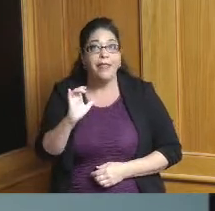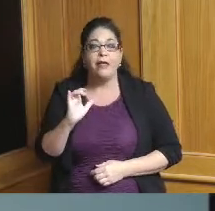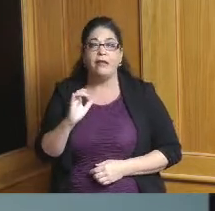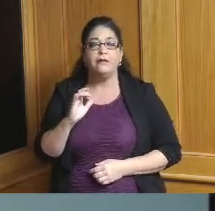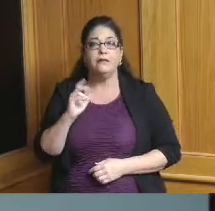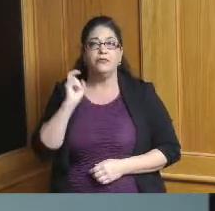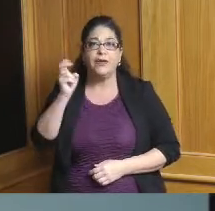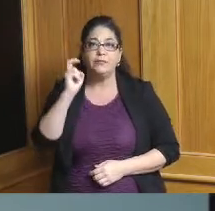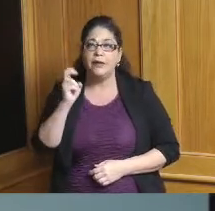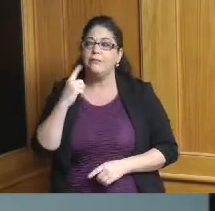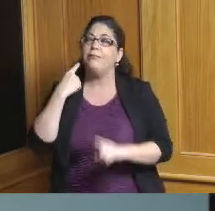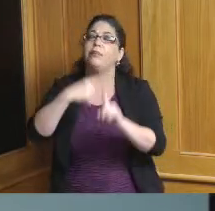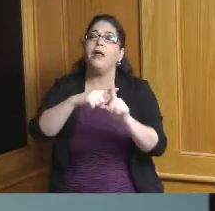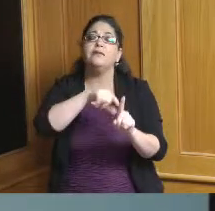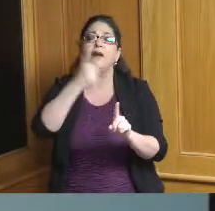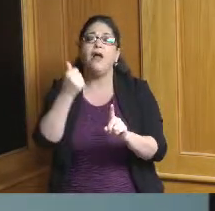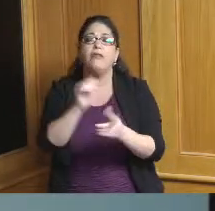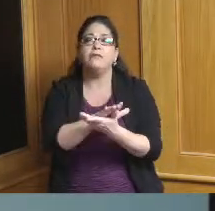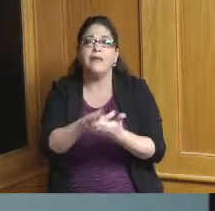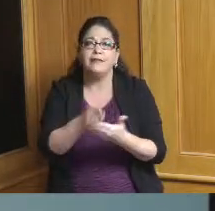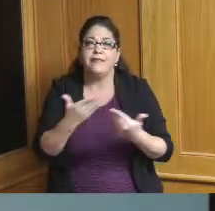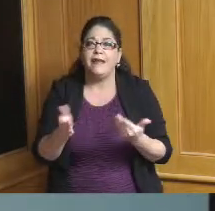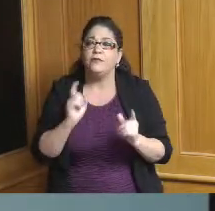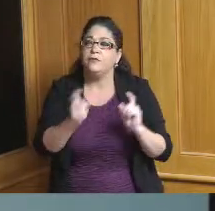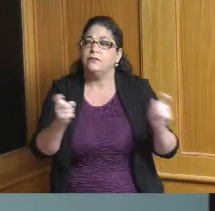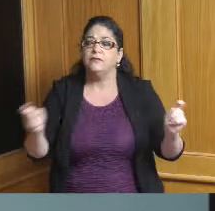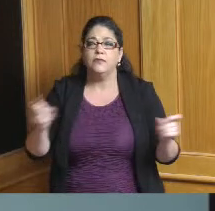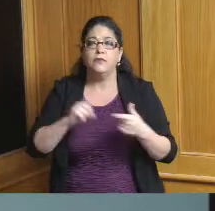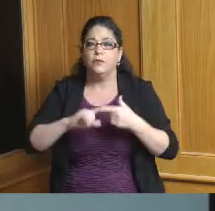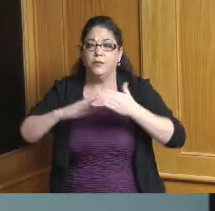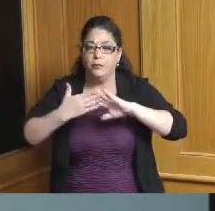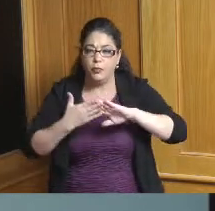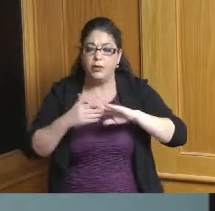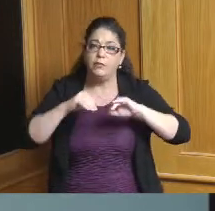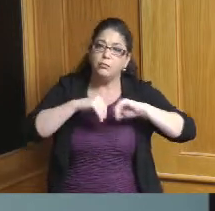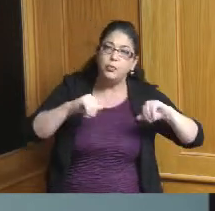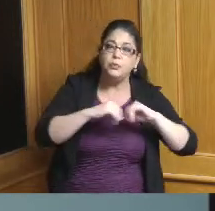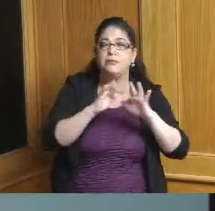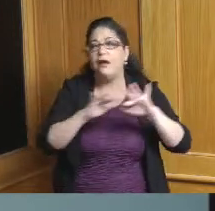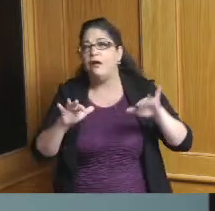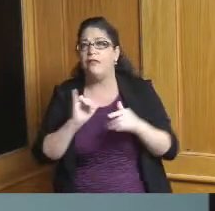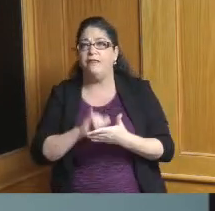amenities to all of our jurisdictions focus on business districts town centers positive image